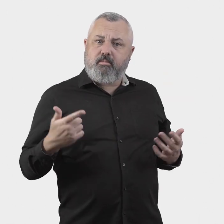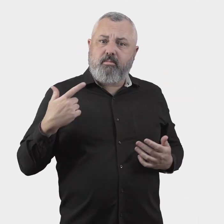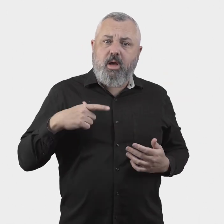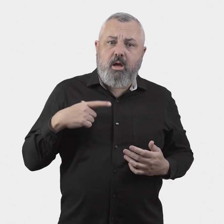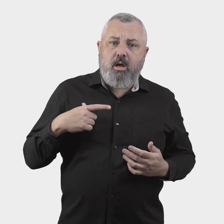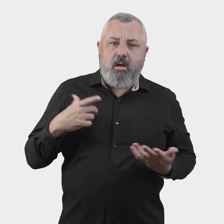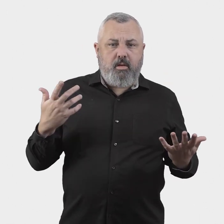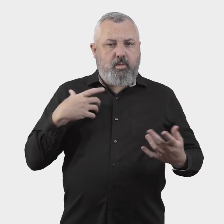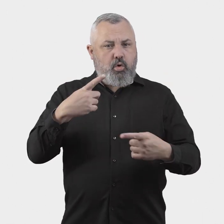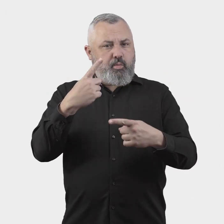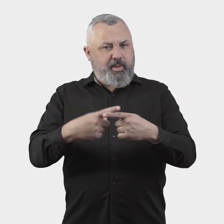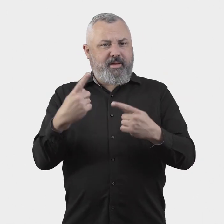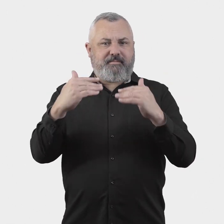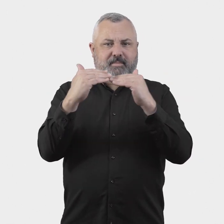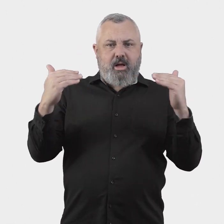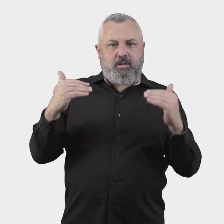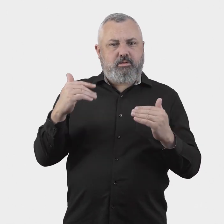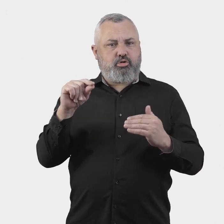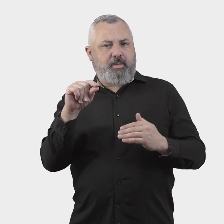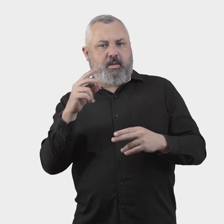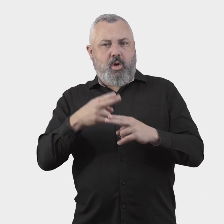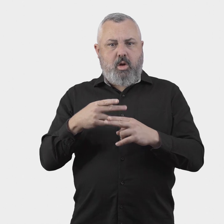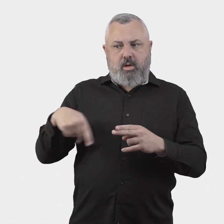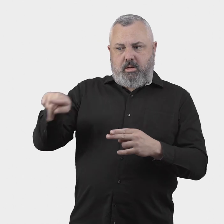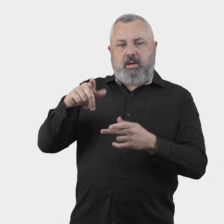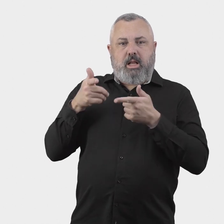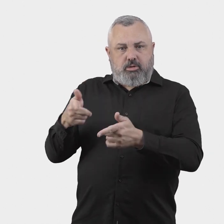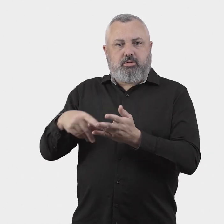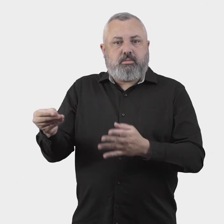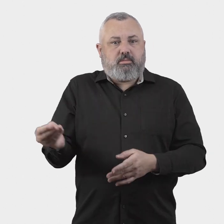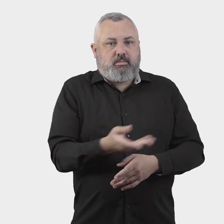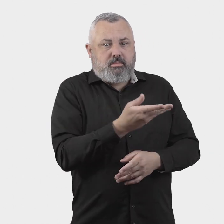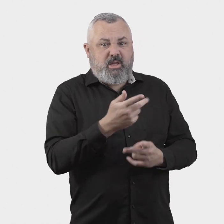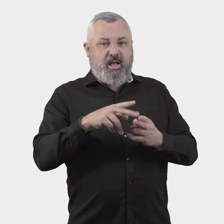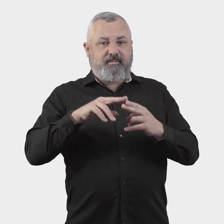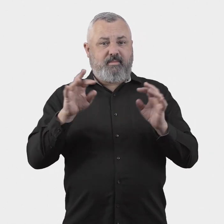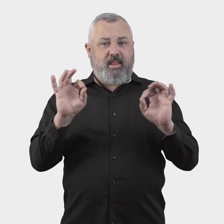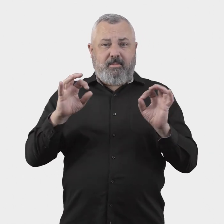It may be more expeditious, fair and cost efficient for small businesses and NFPs to resolve disputes with